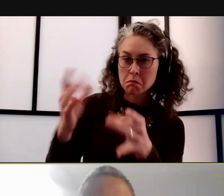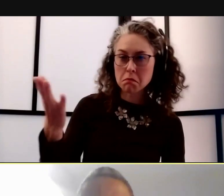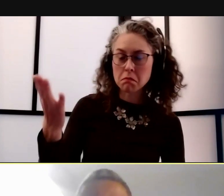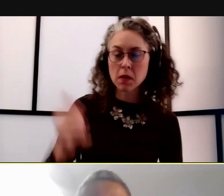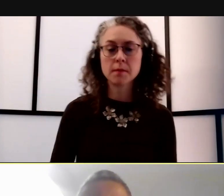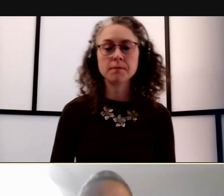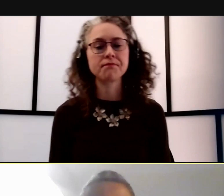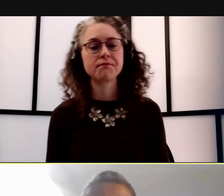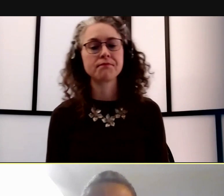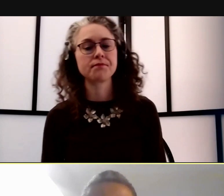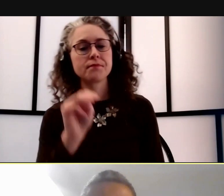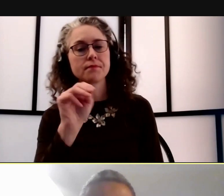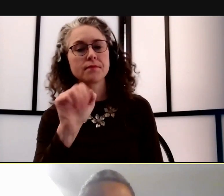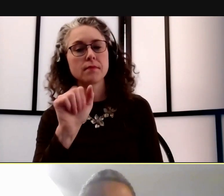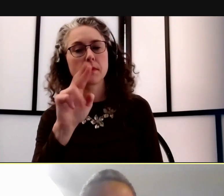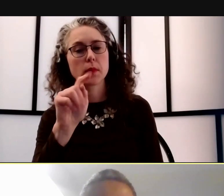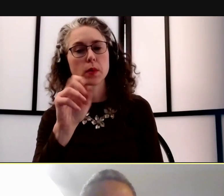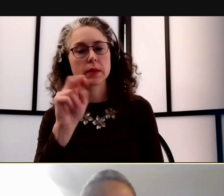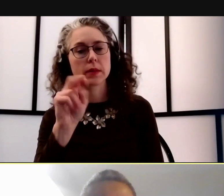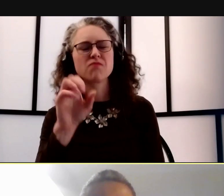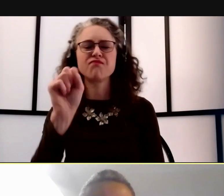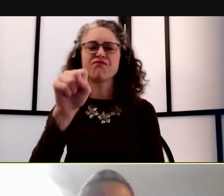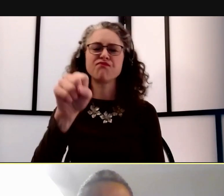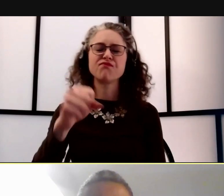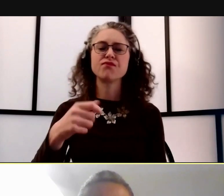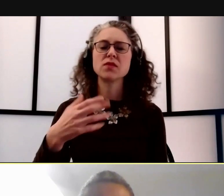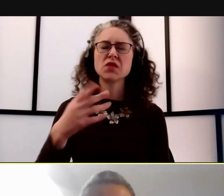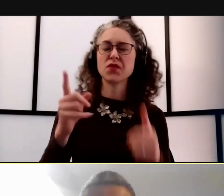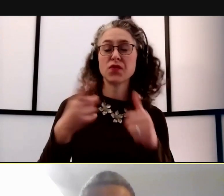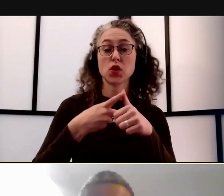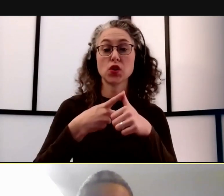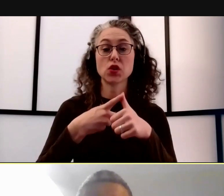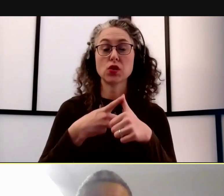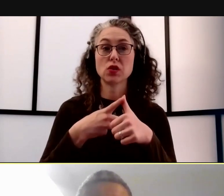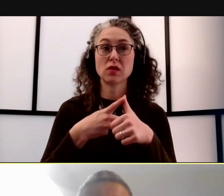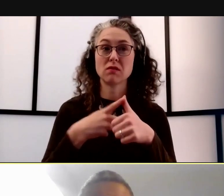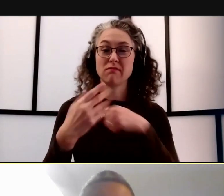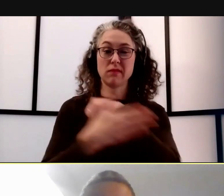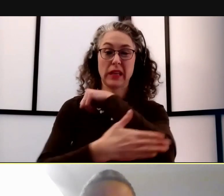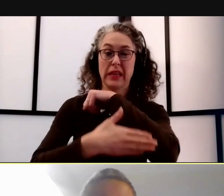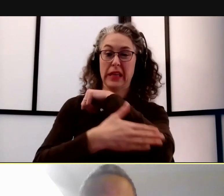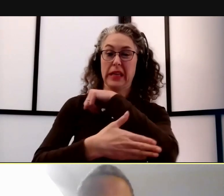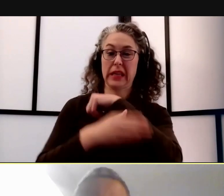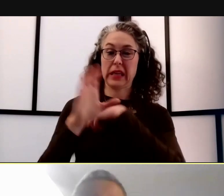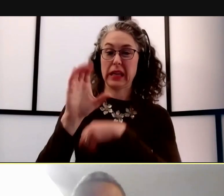Yeah, I think first of all we have to remember that there is still a County order in place